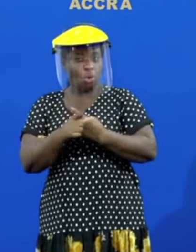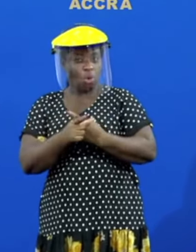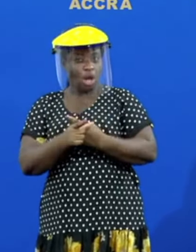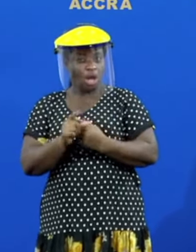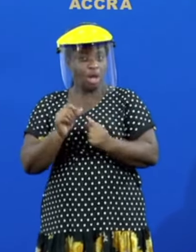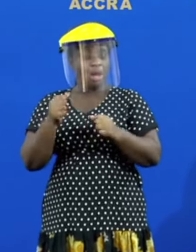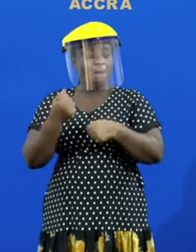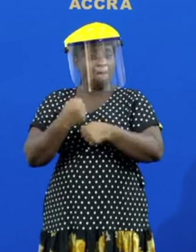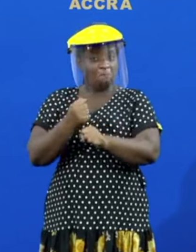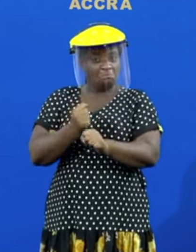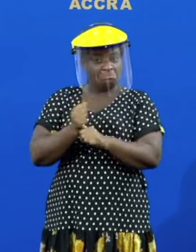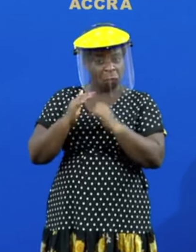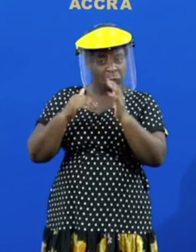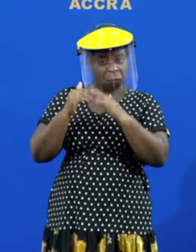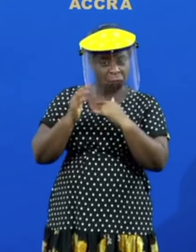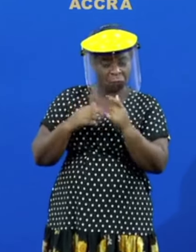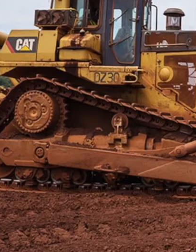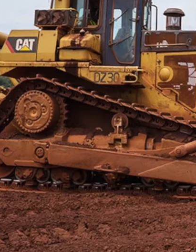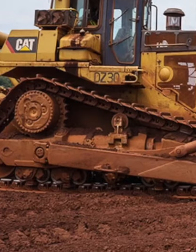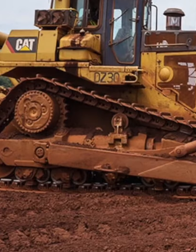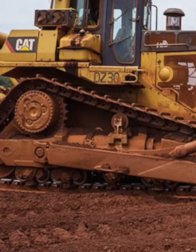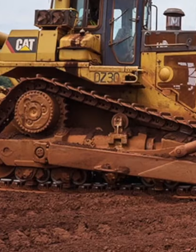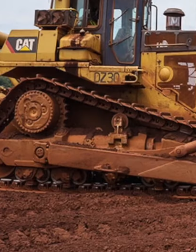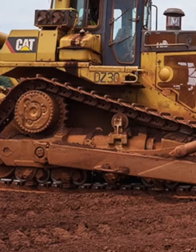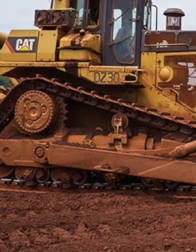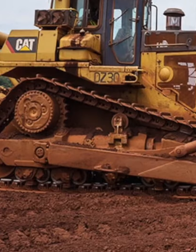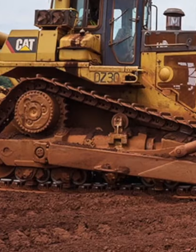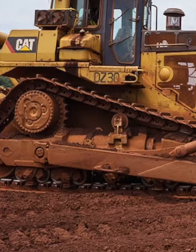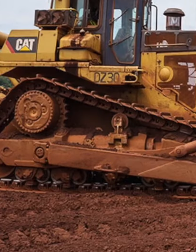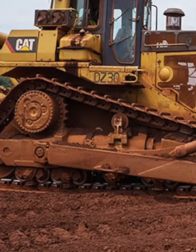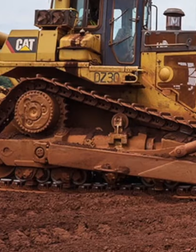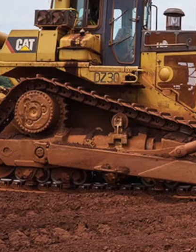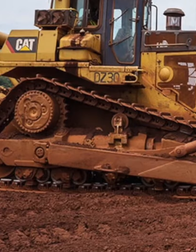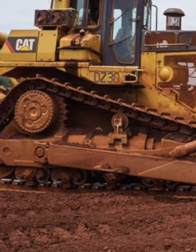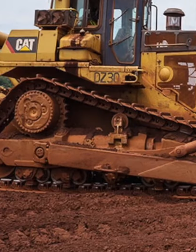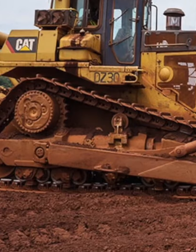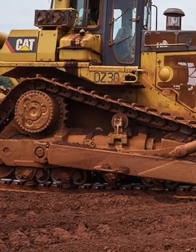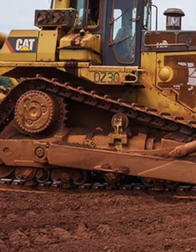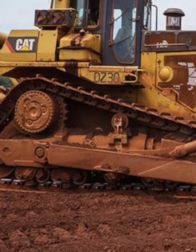and local labor because it will also be the demonstration of what we call ghanaian excellence